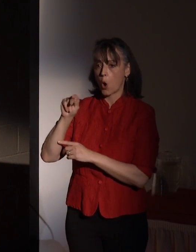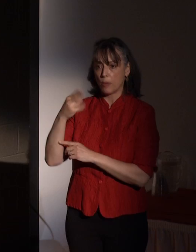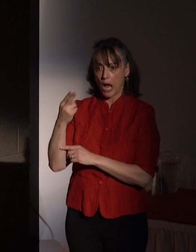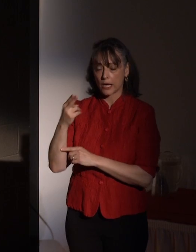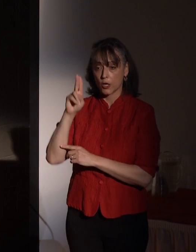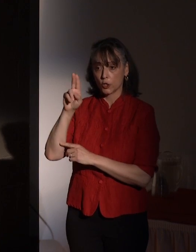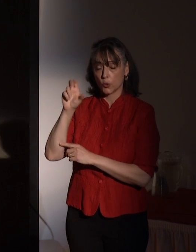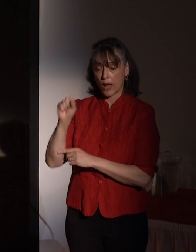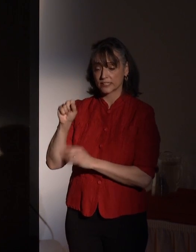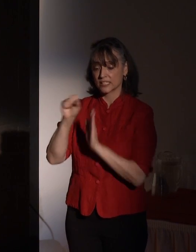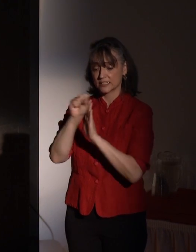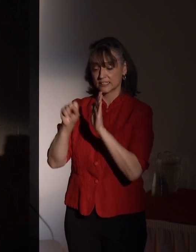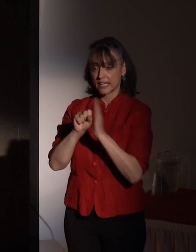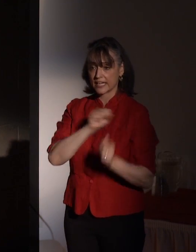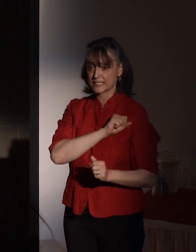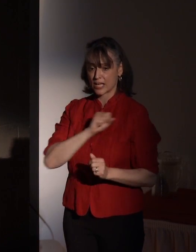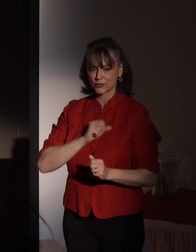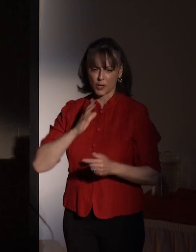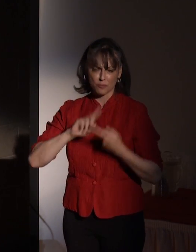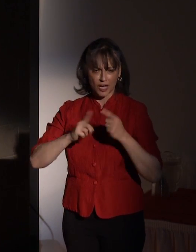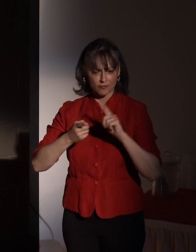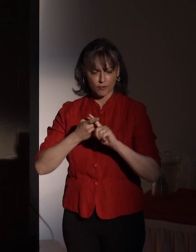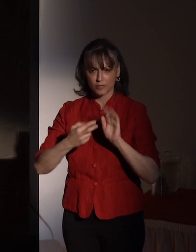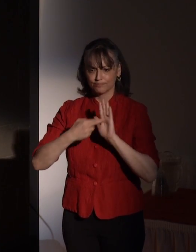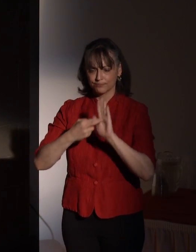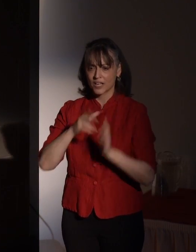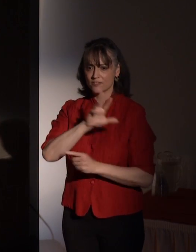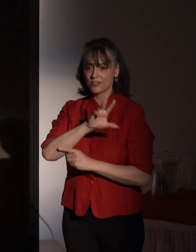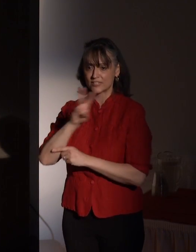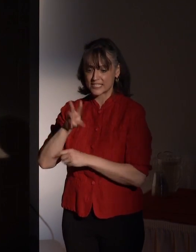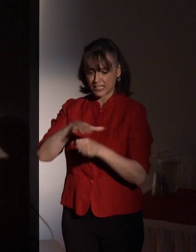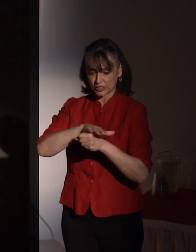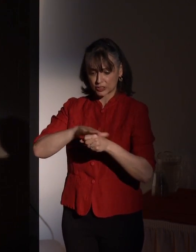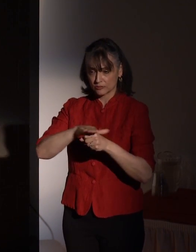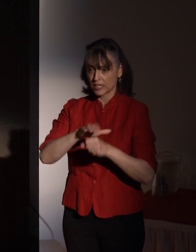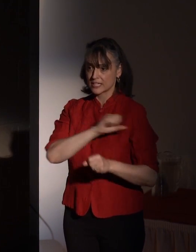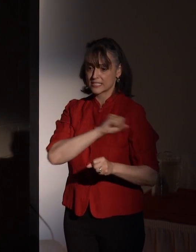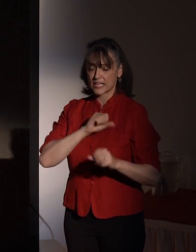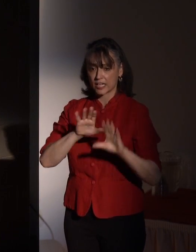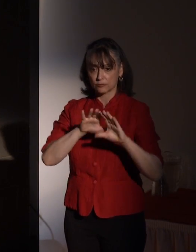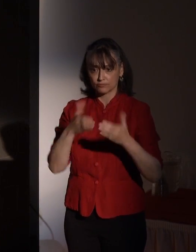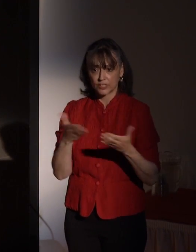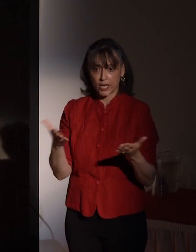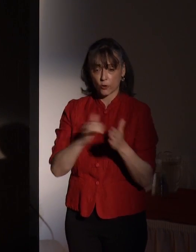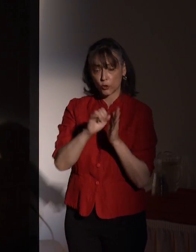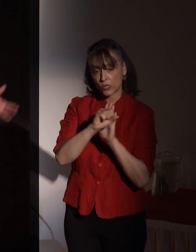representing the 56th senate district and a strong supporter of invasion initiatives in western New York.